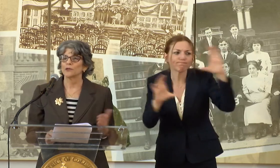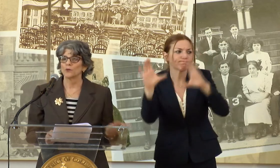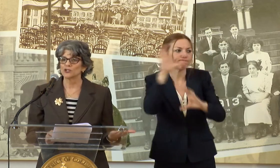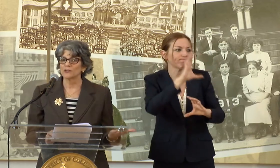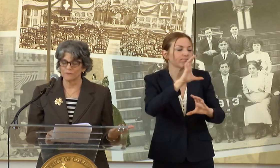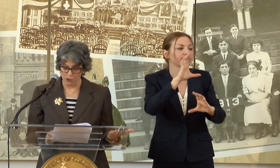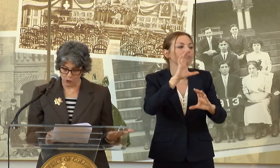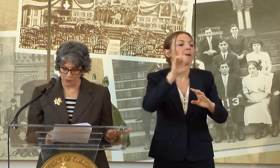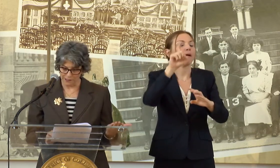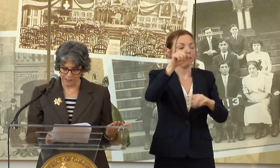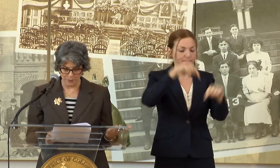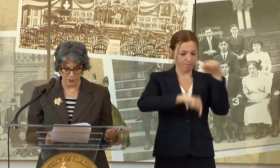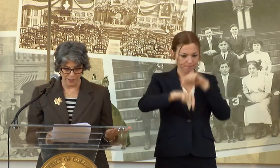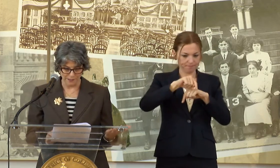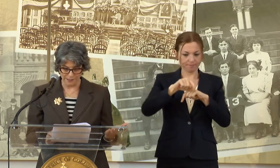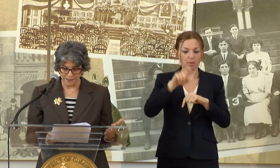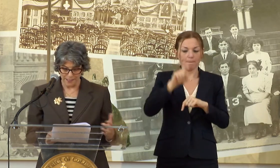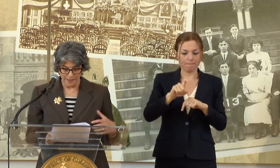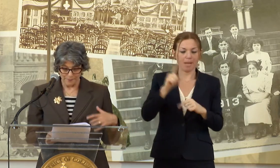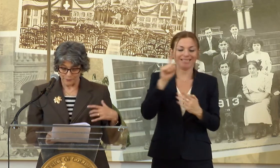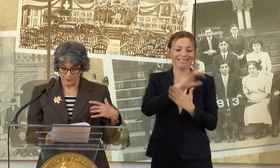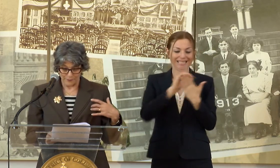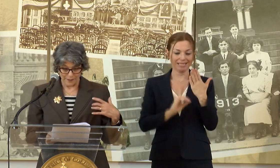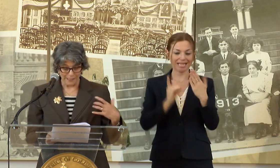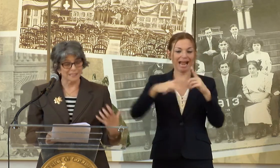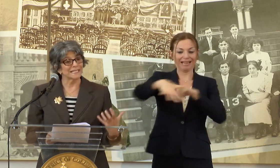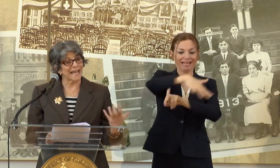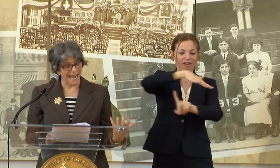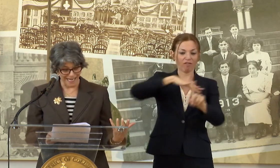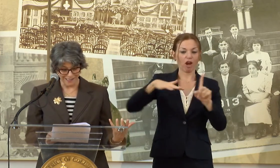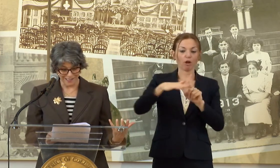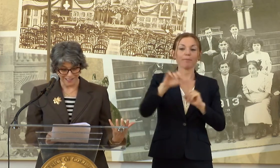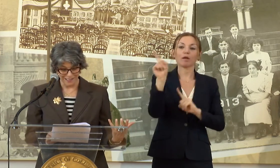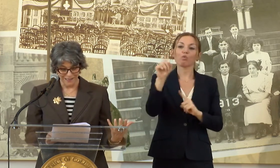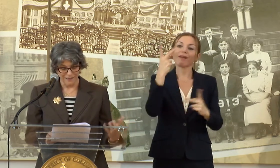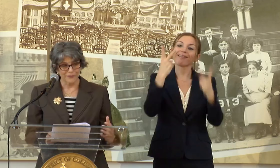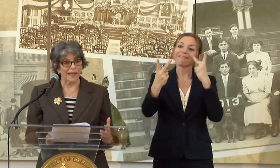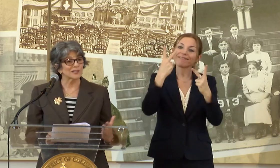IN WHICH THE VISUAL EXPERIENCE IS ENHANCED.